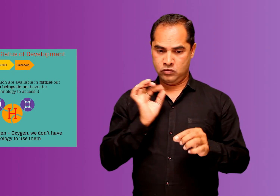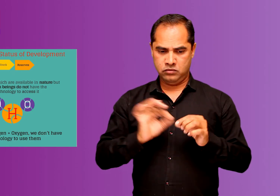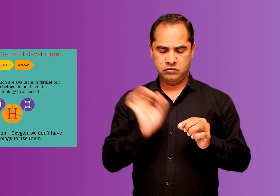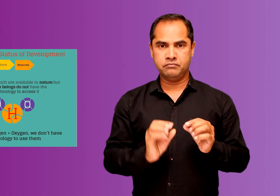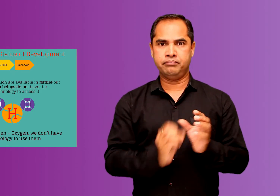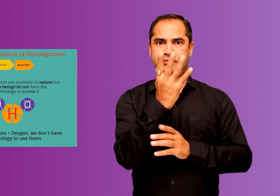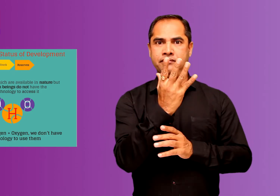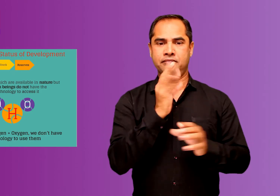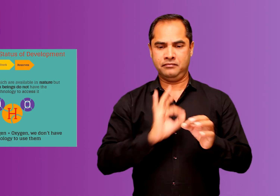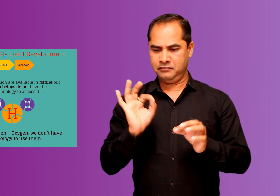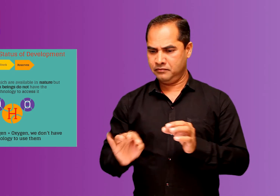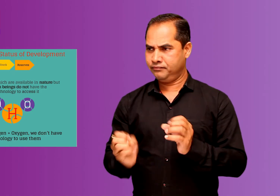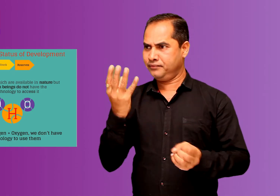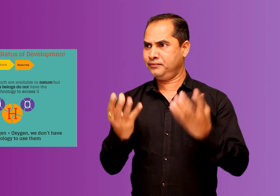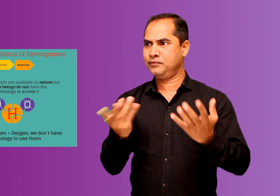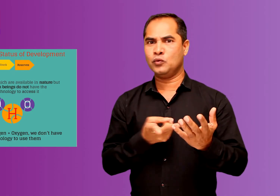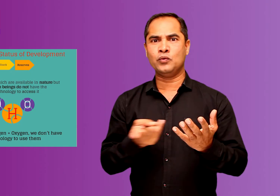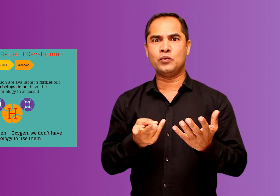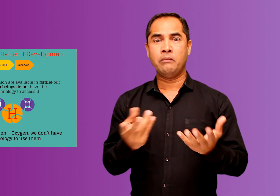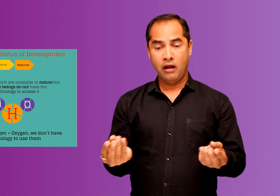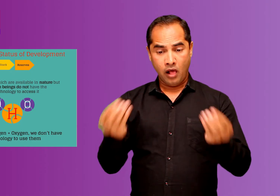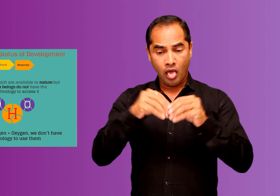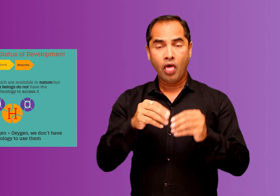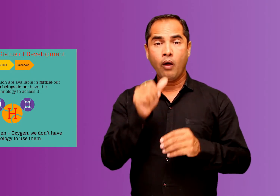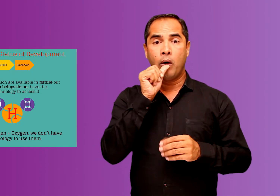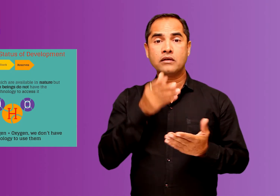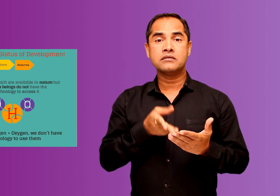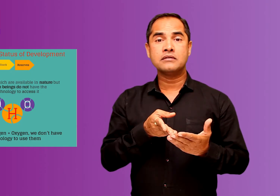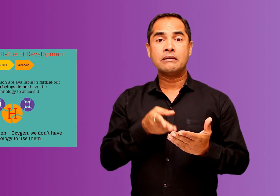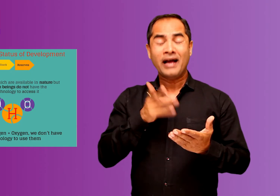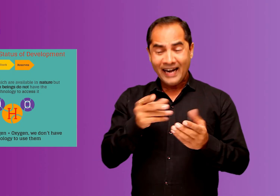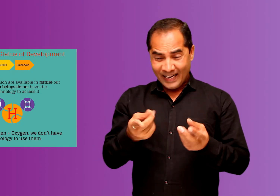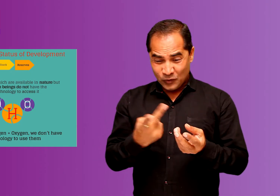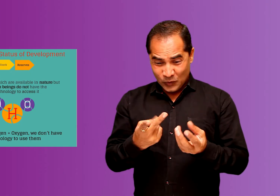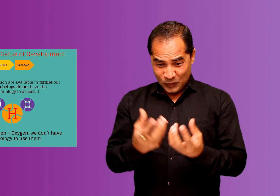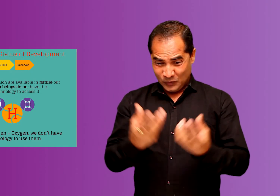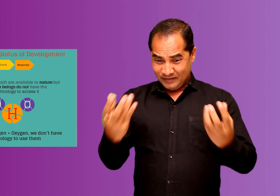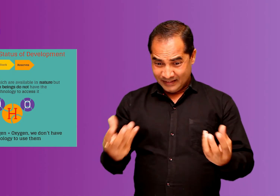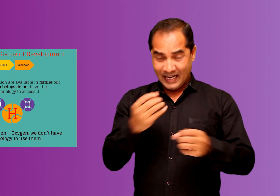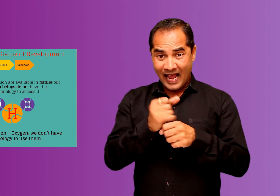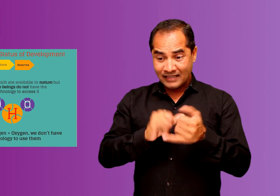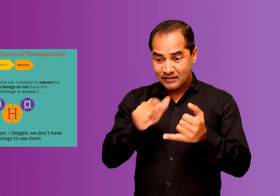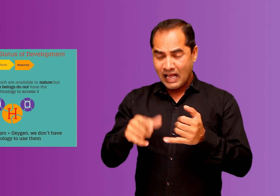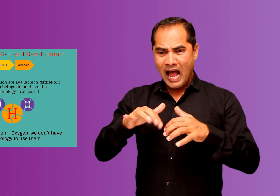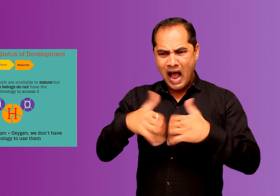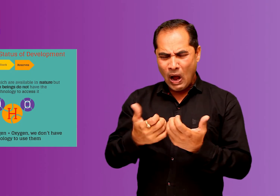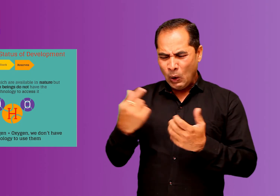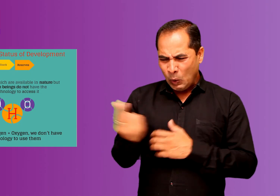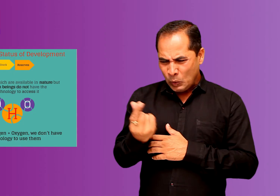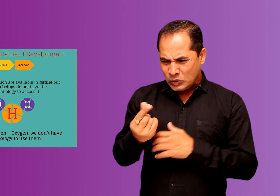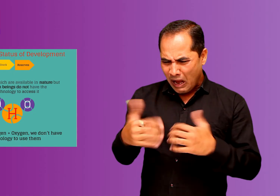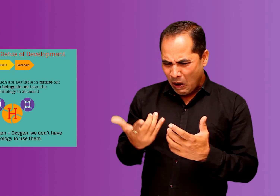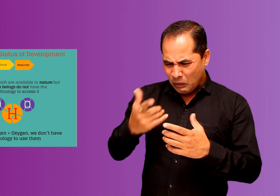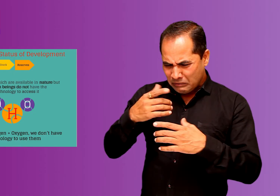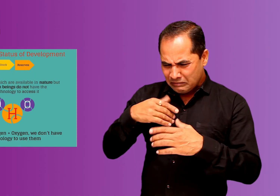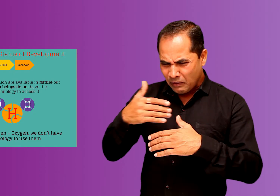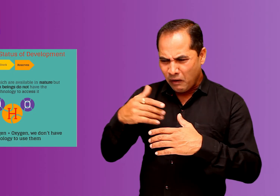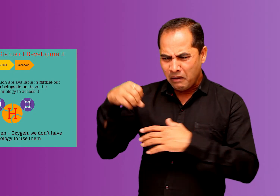both of these gases are inflammable and can be a rich source of energy but we